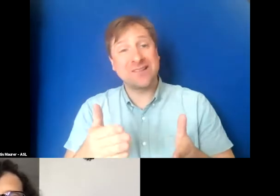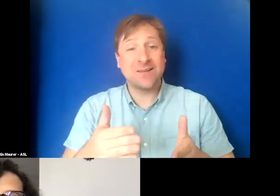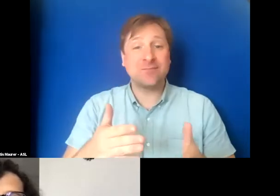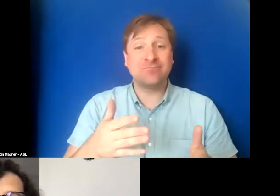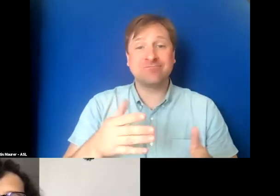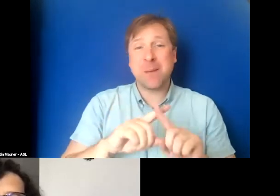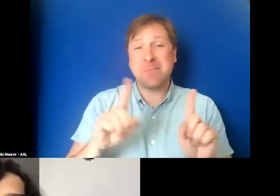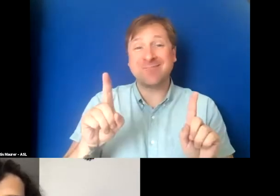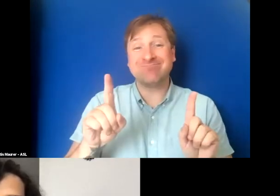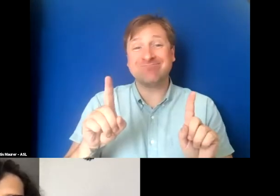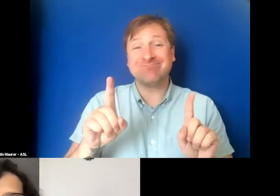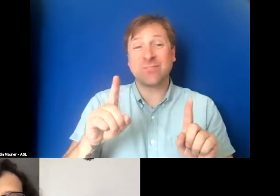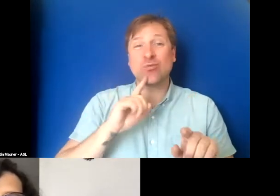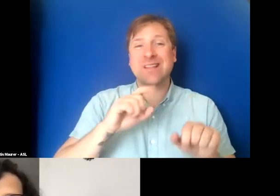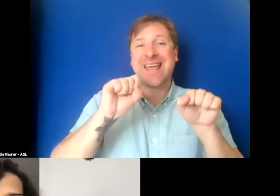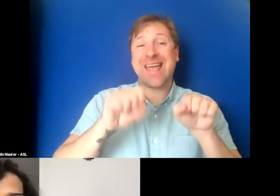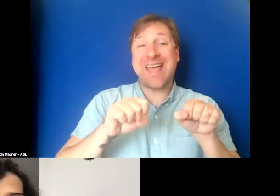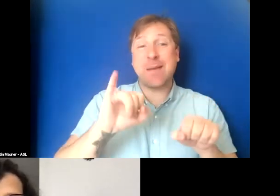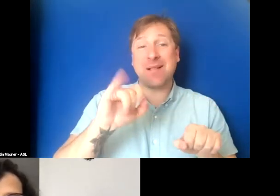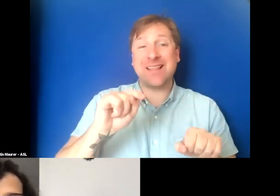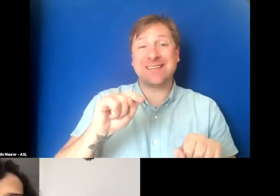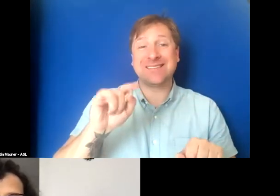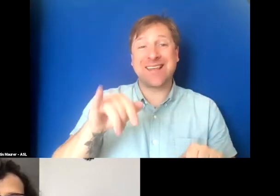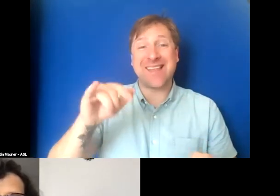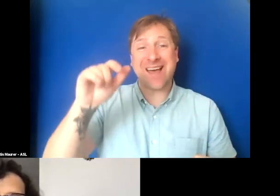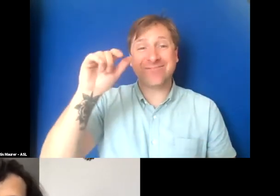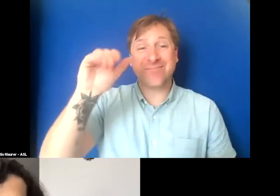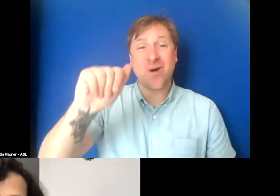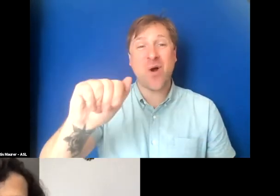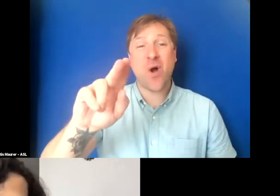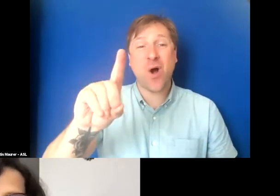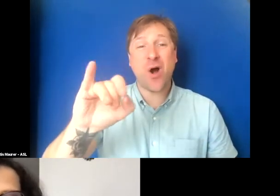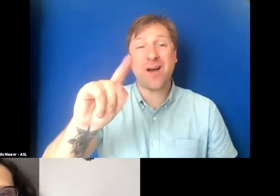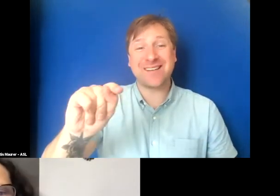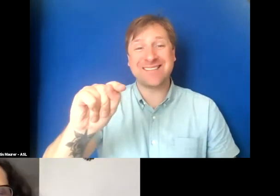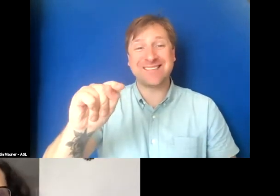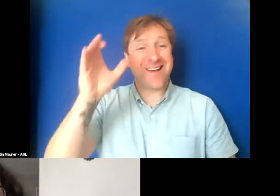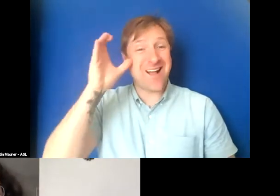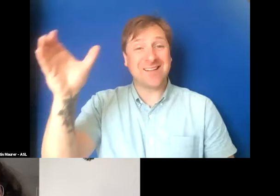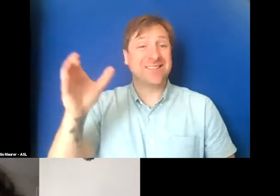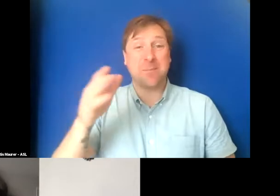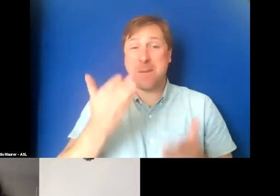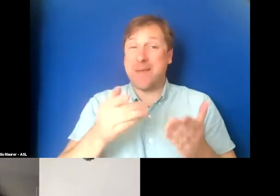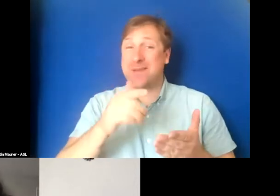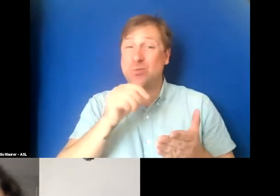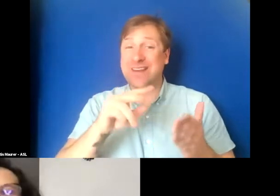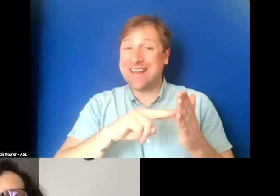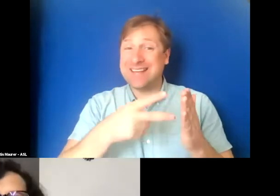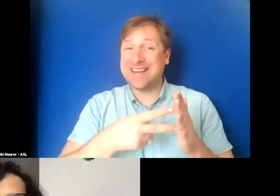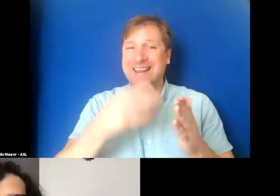there are these ableist and audist consequences that you didn't intend. So that's why you commit.